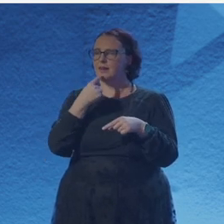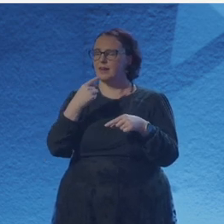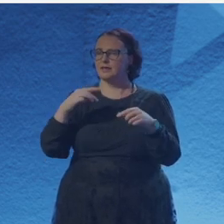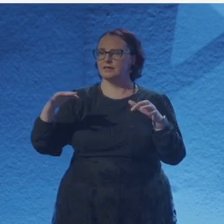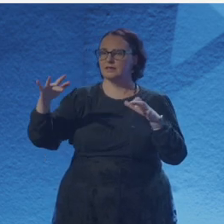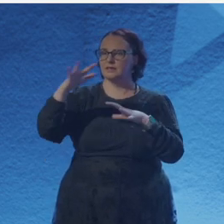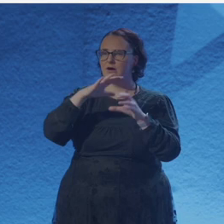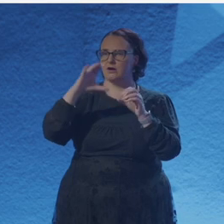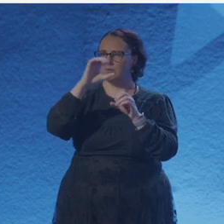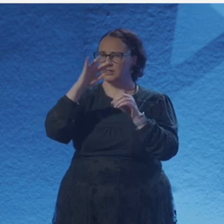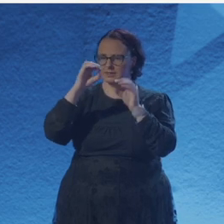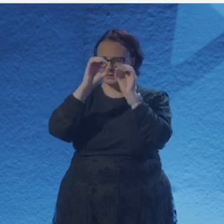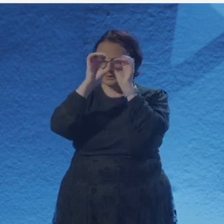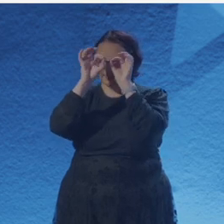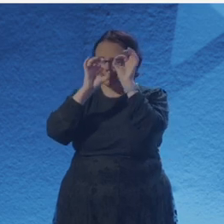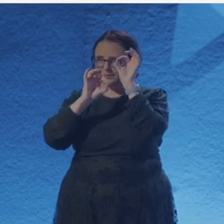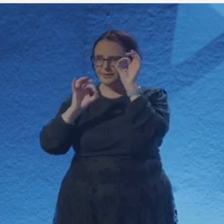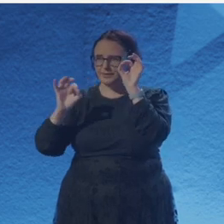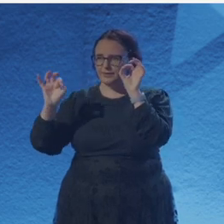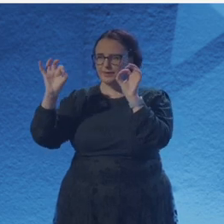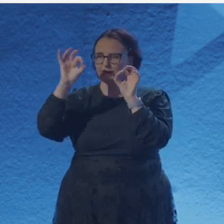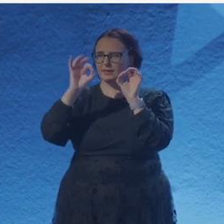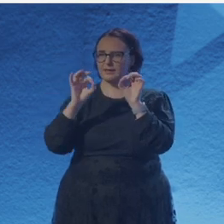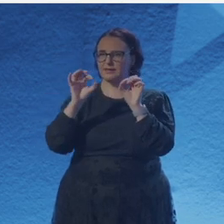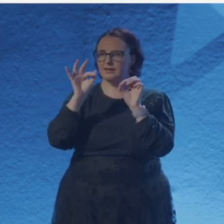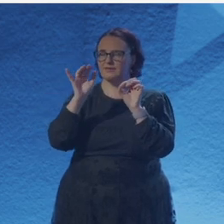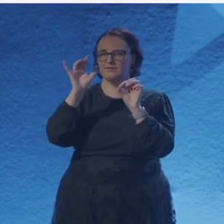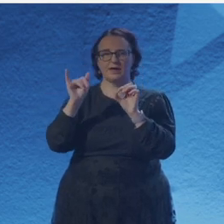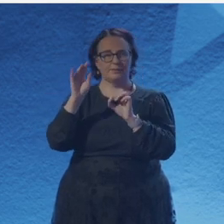as it was believed by the ancient Greeks who would philosophise